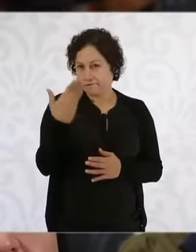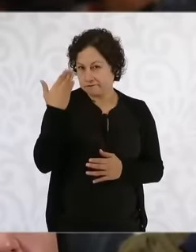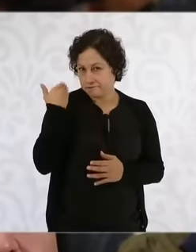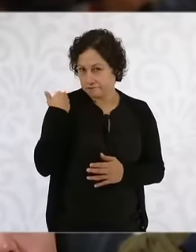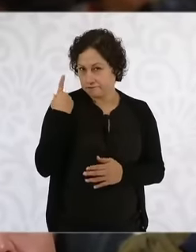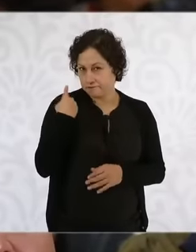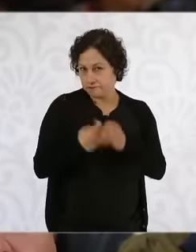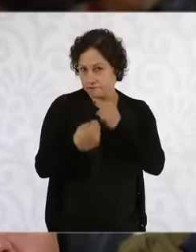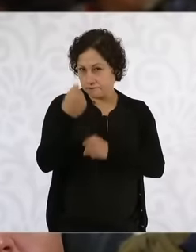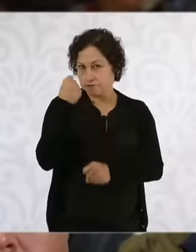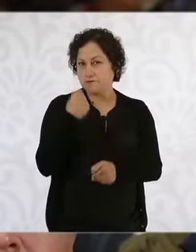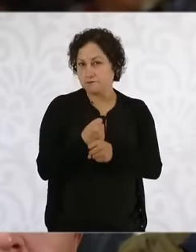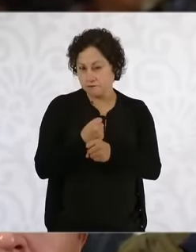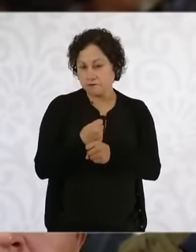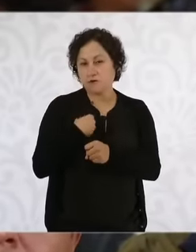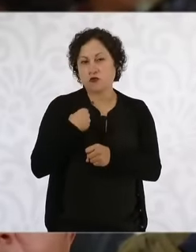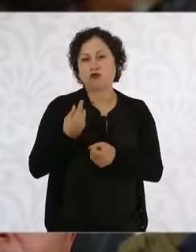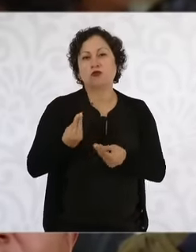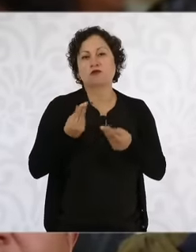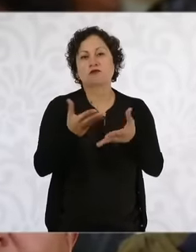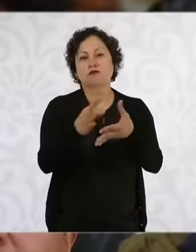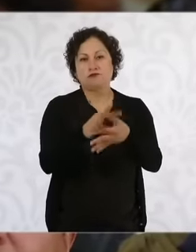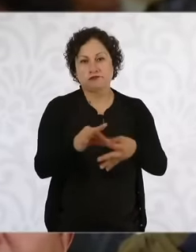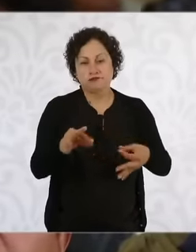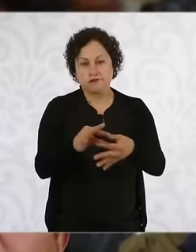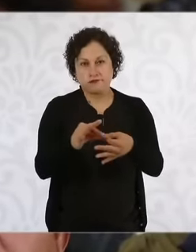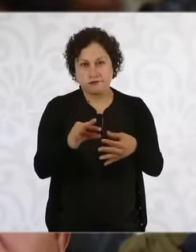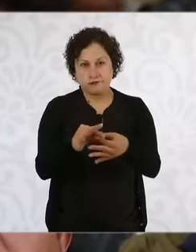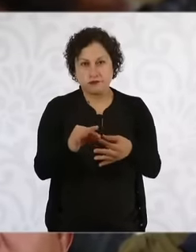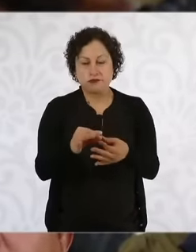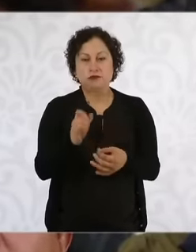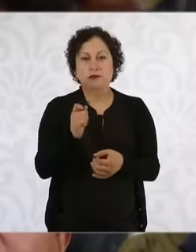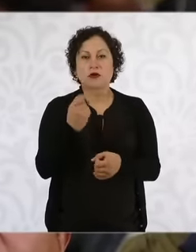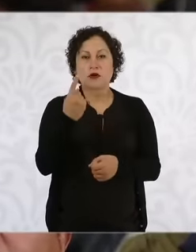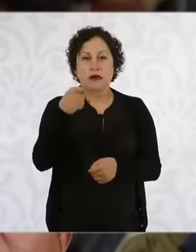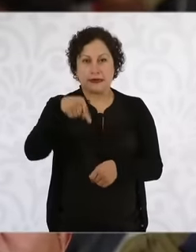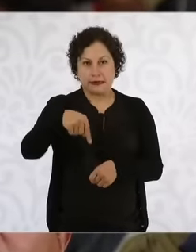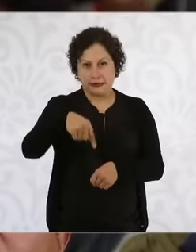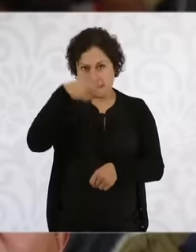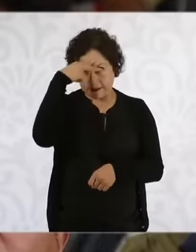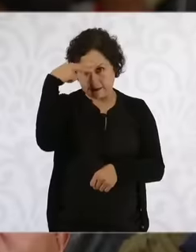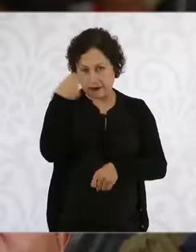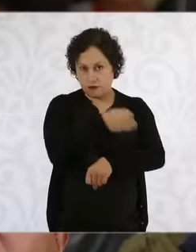we had touched on a topic about a family here here in Mexico the viva family that